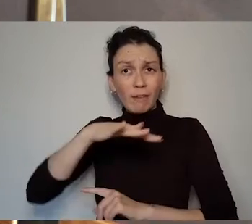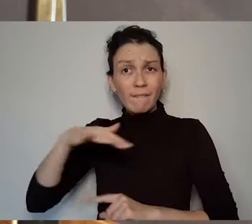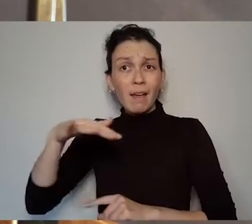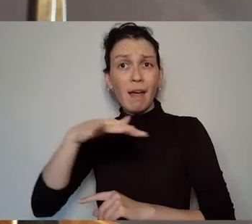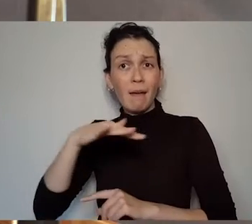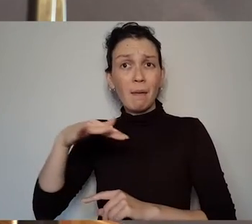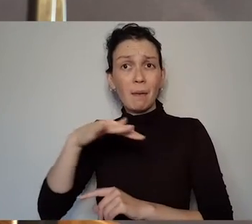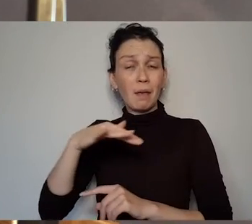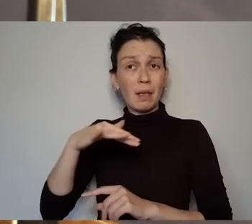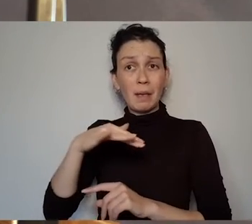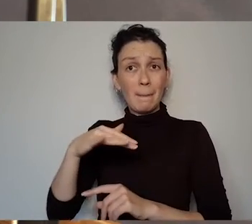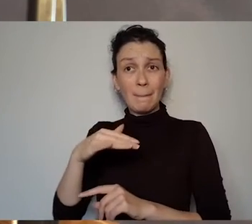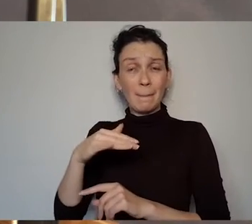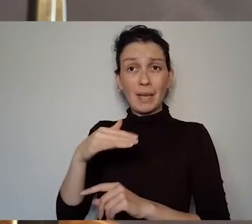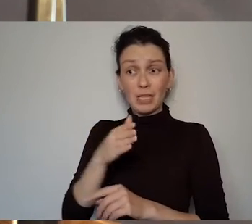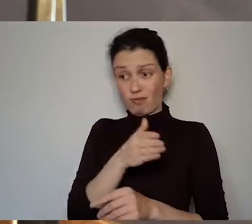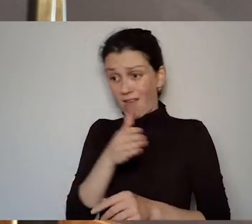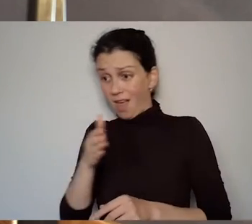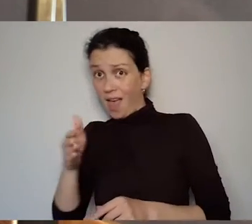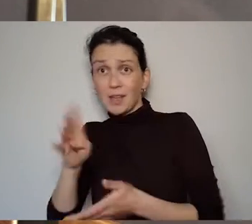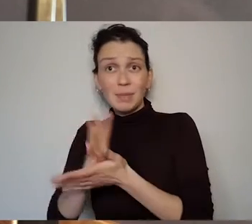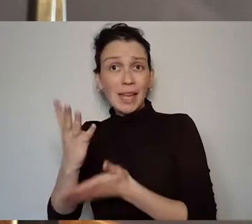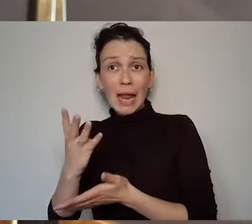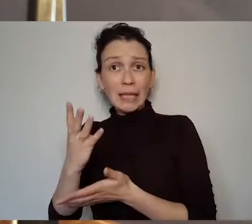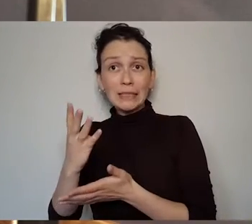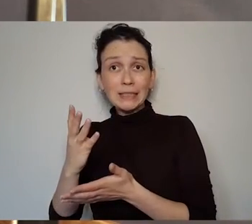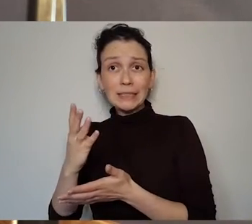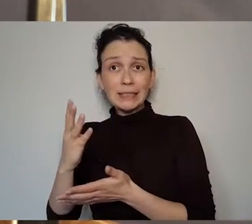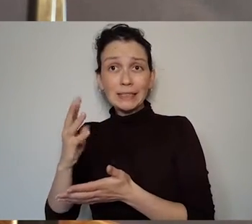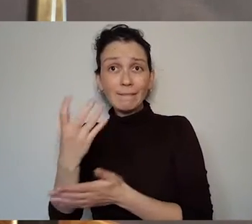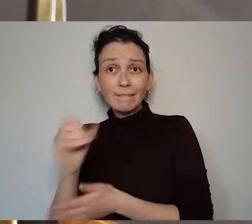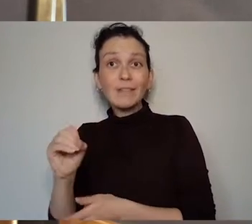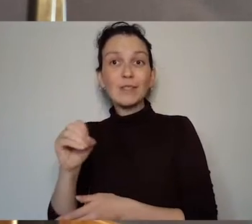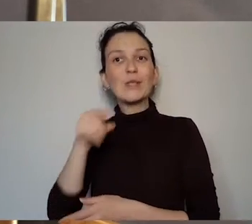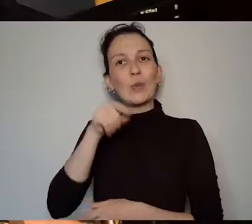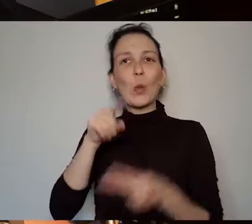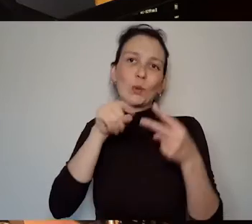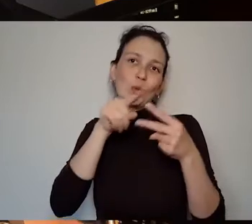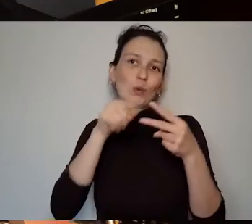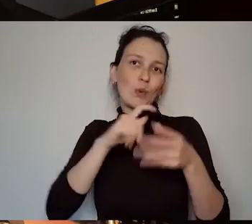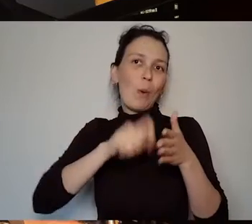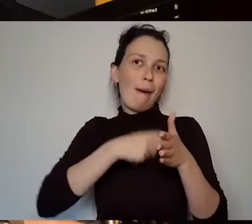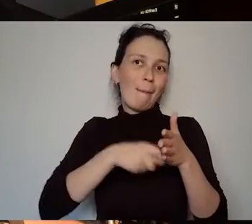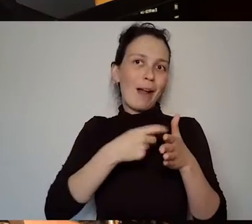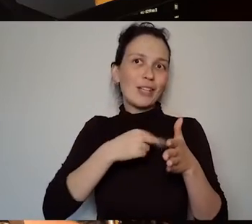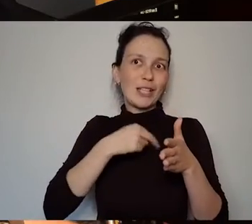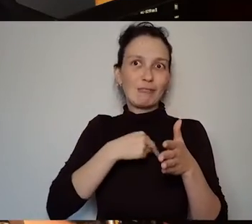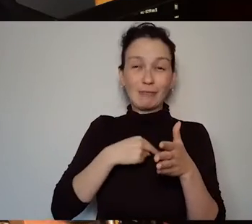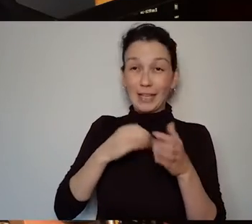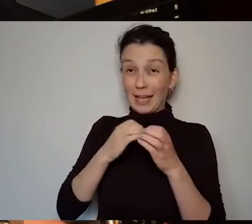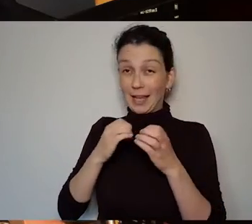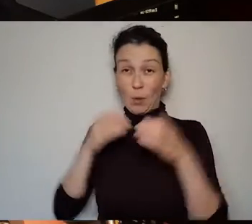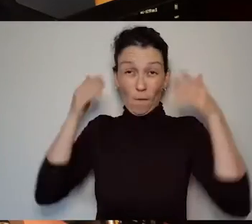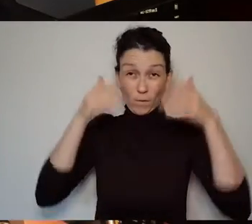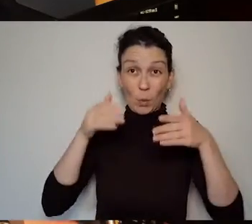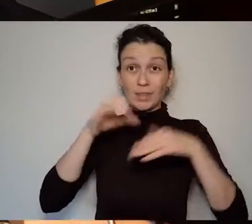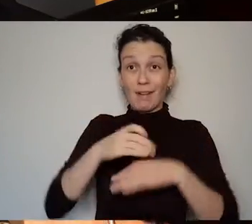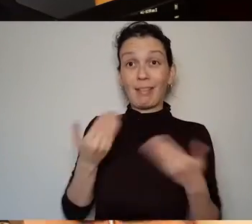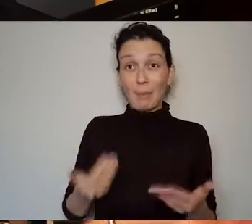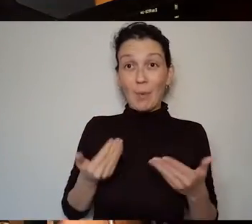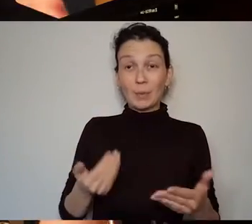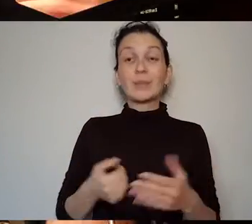they're the two, the two projects that are keeping us up late at night. Okay so let's just back up a